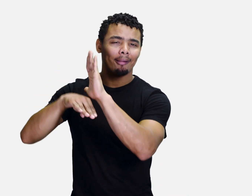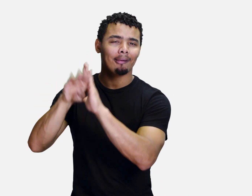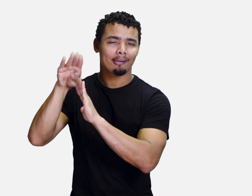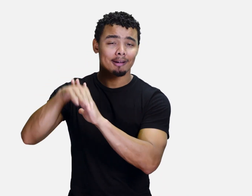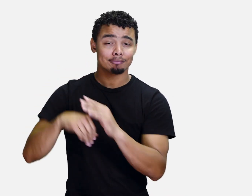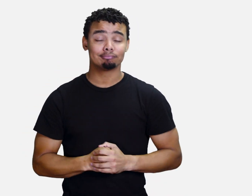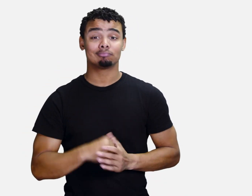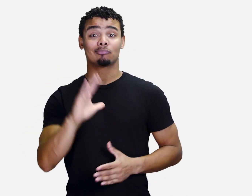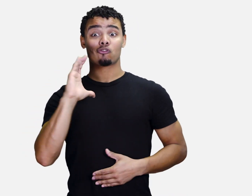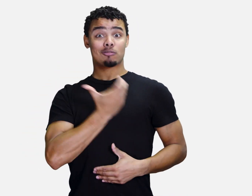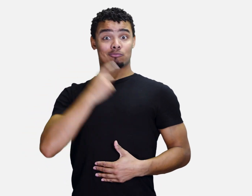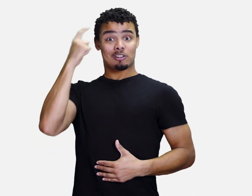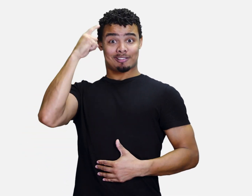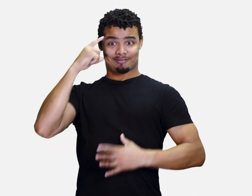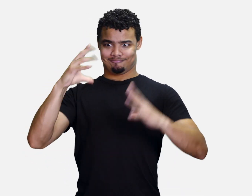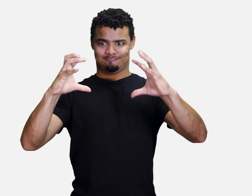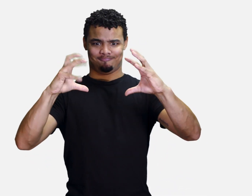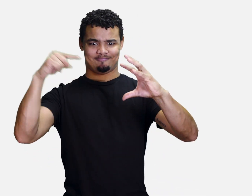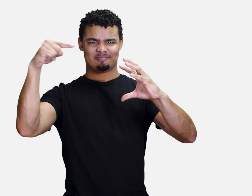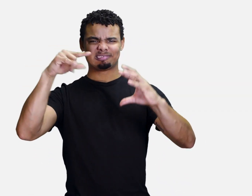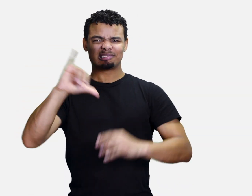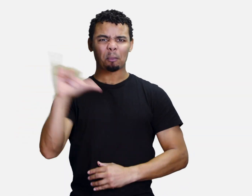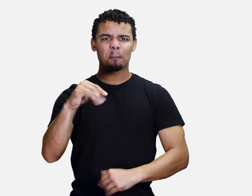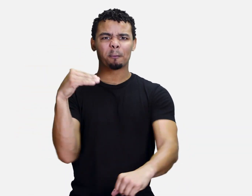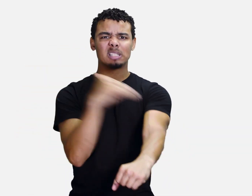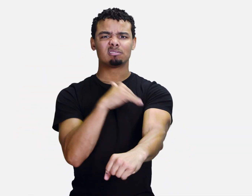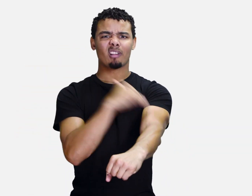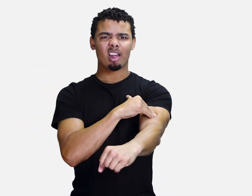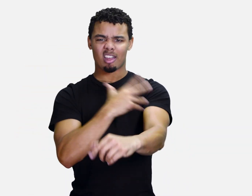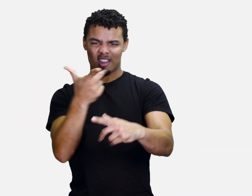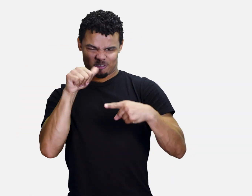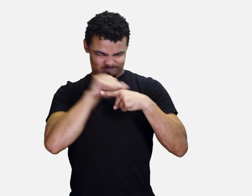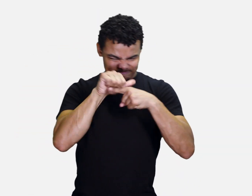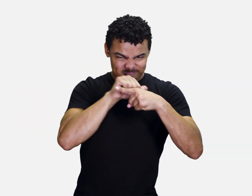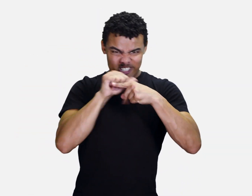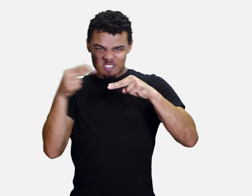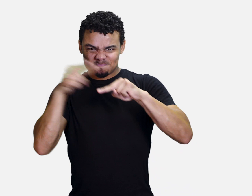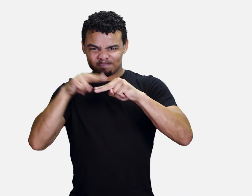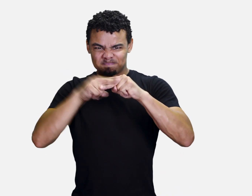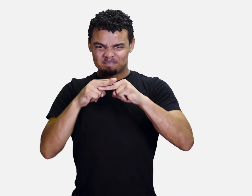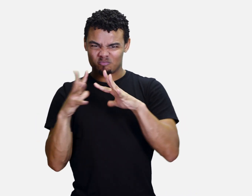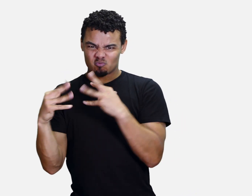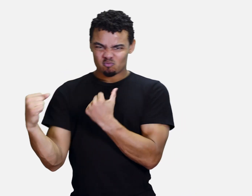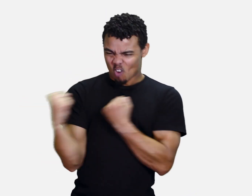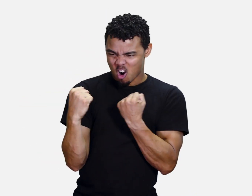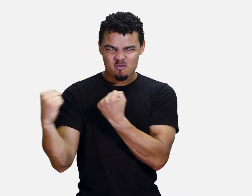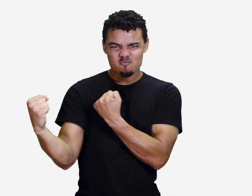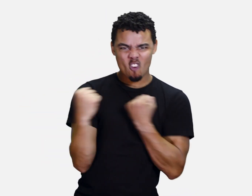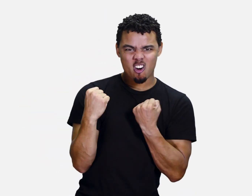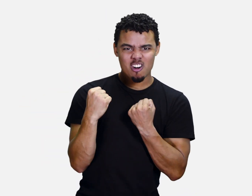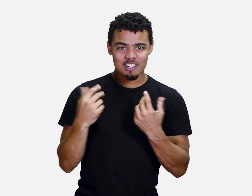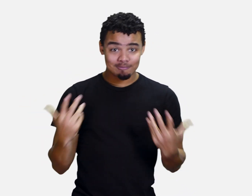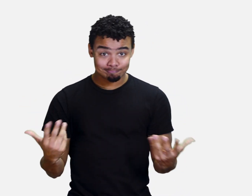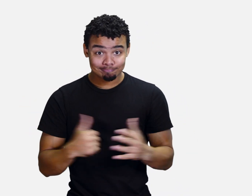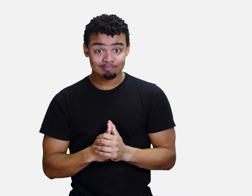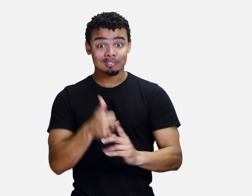It can change over time. Our brain is like a muscle. We can train it and make it stronger the more we use it.